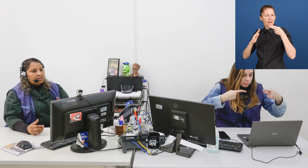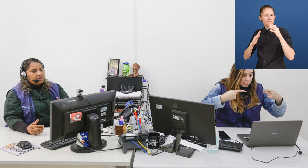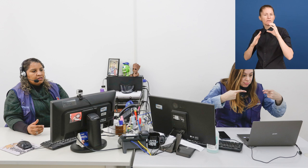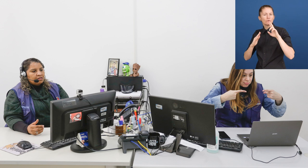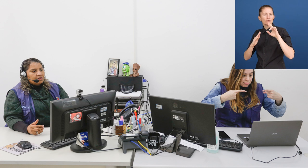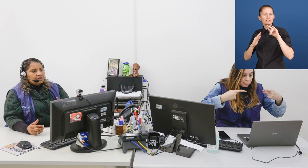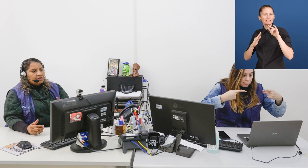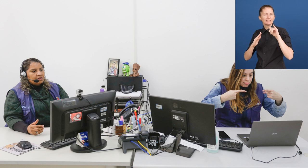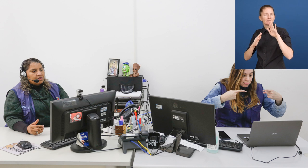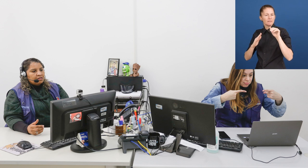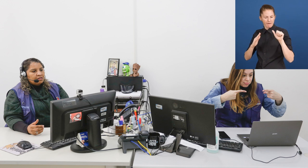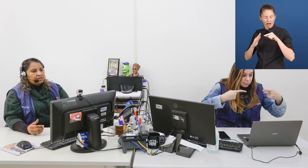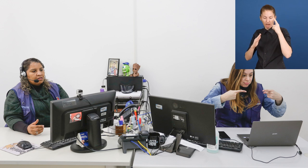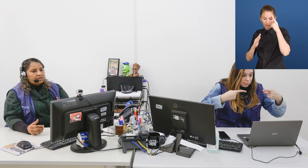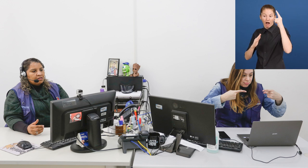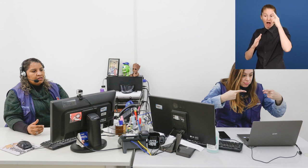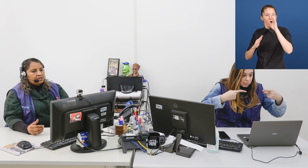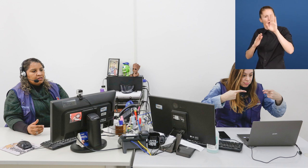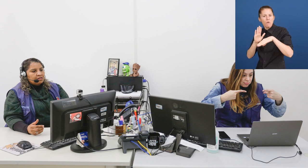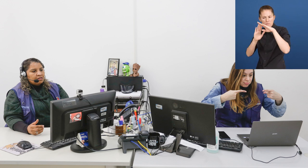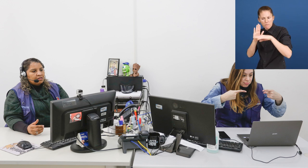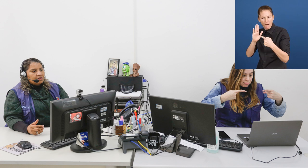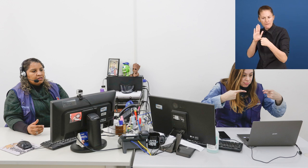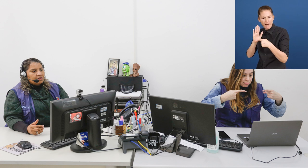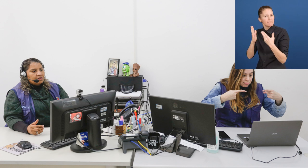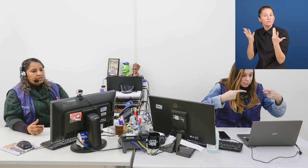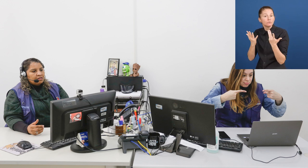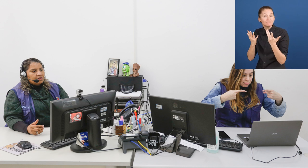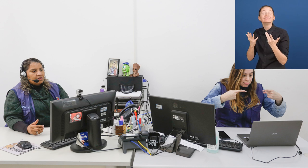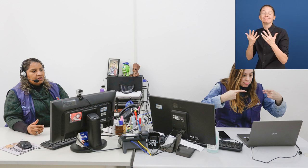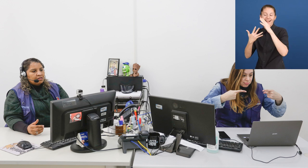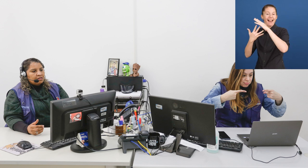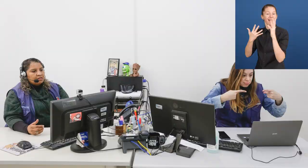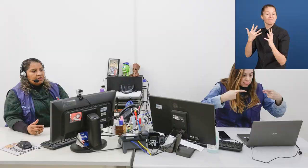offering weekly face-to-face meetings in its public spaces that improve